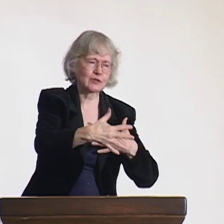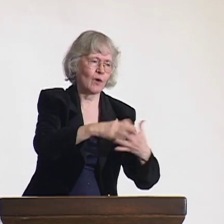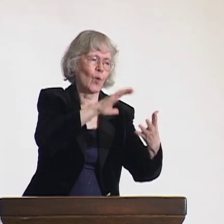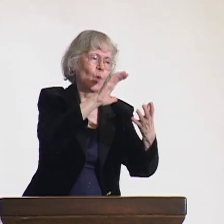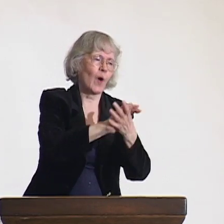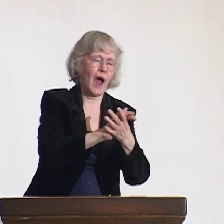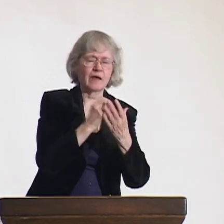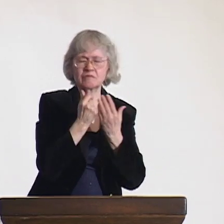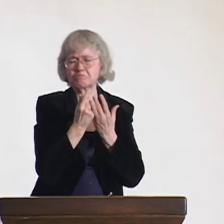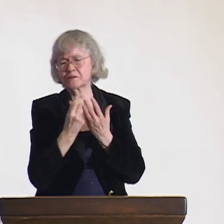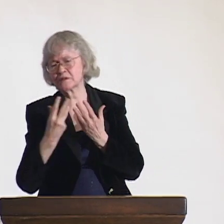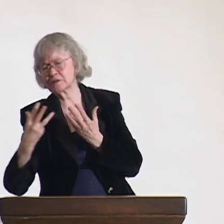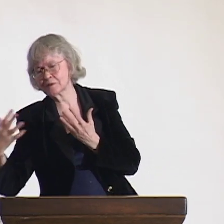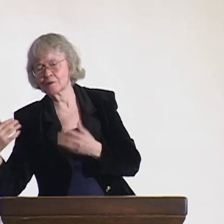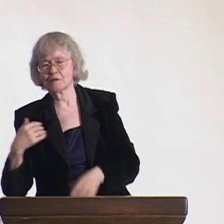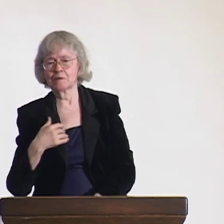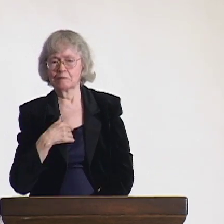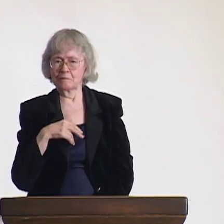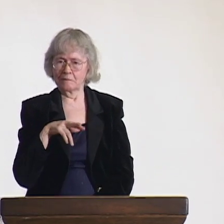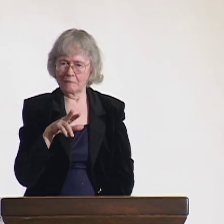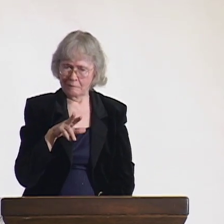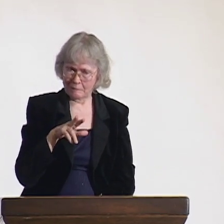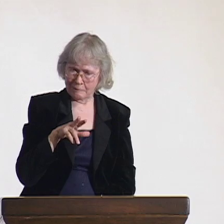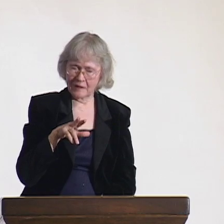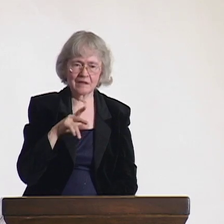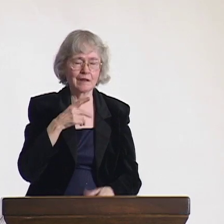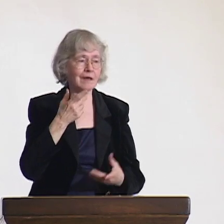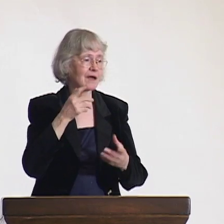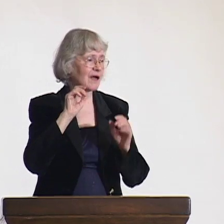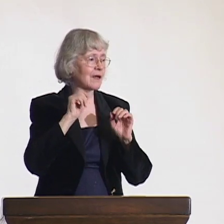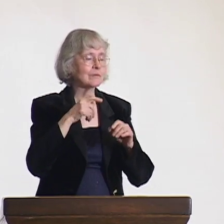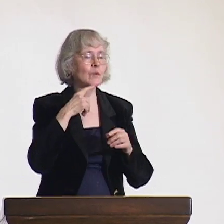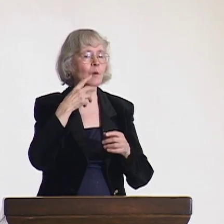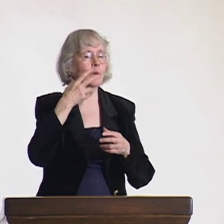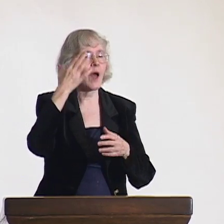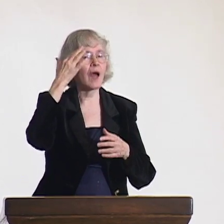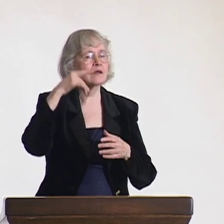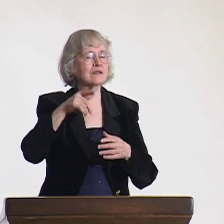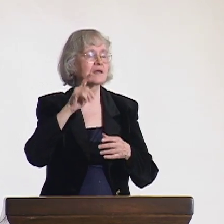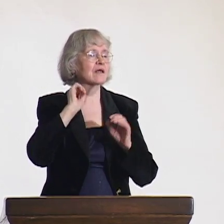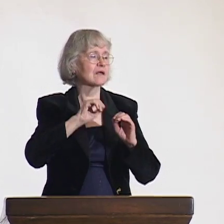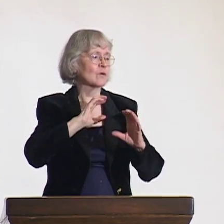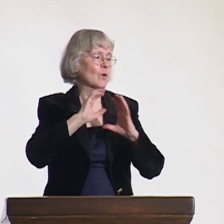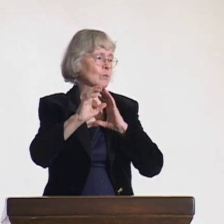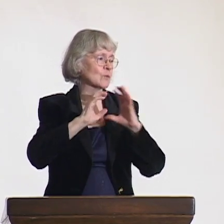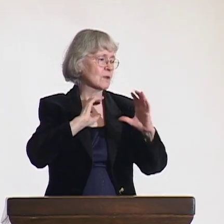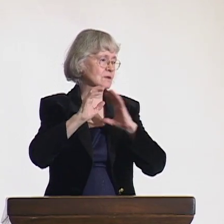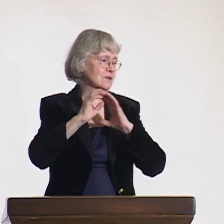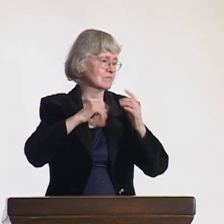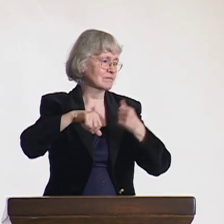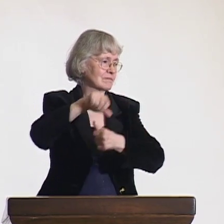It was a tribal community where there was no discrimination and everyone communicated equally.